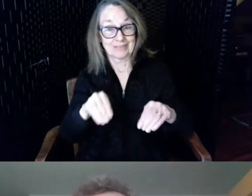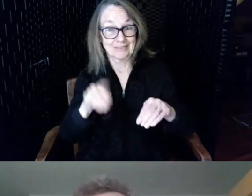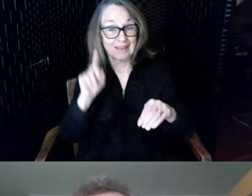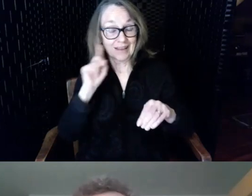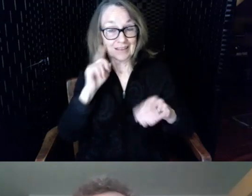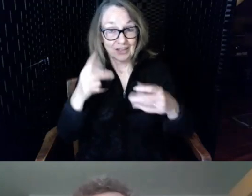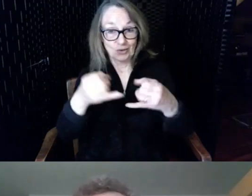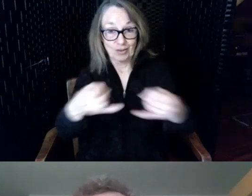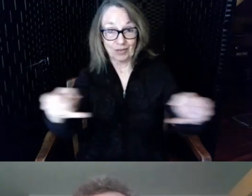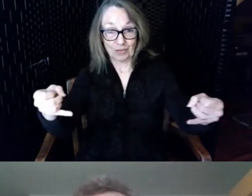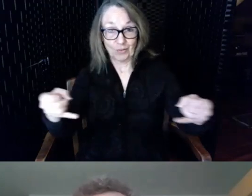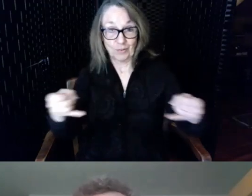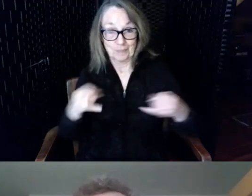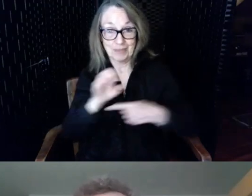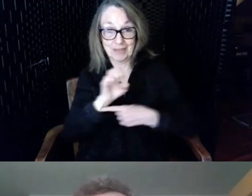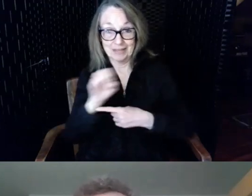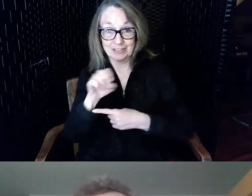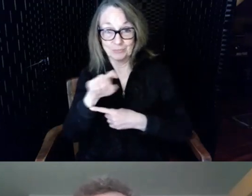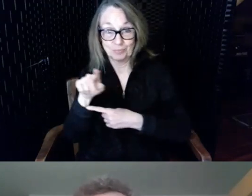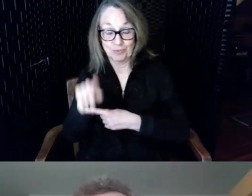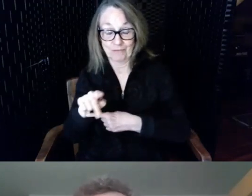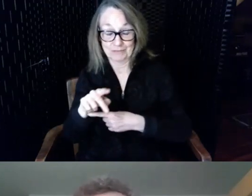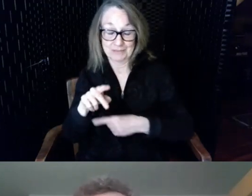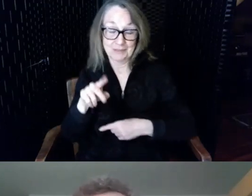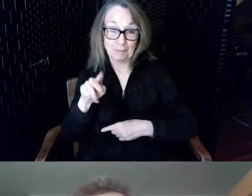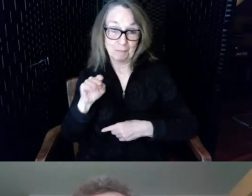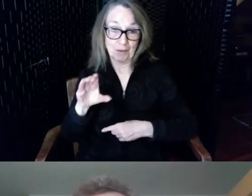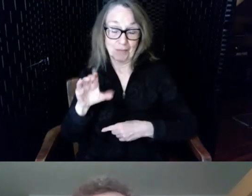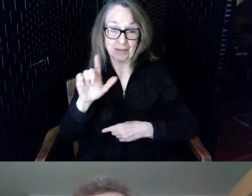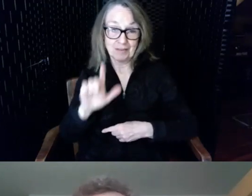Providence Public Library I actually met David and I realized